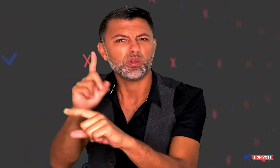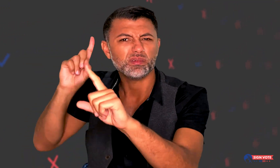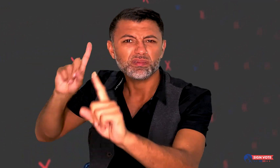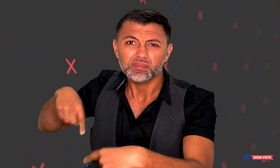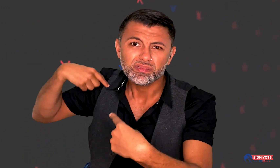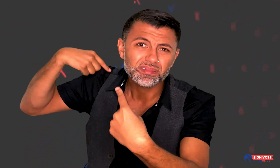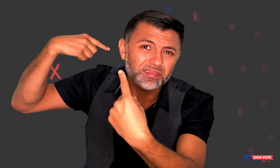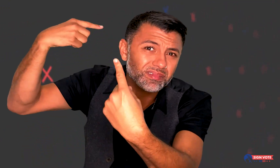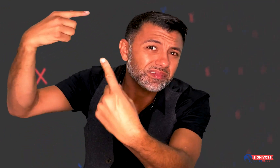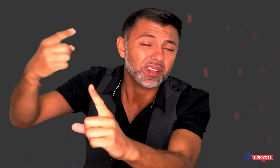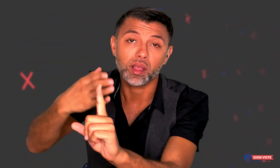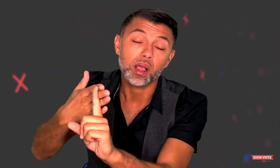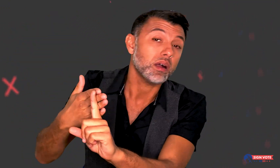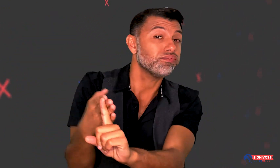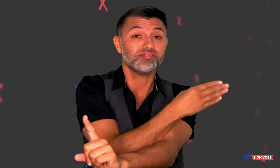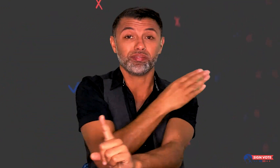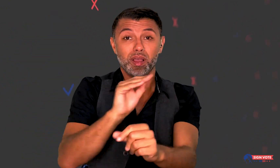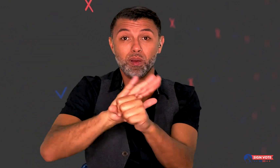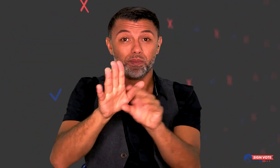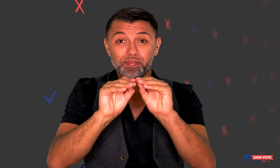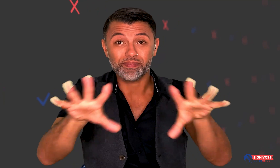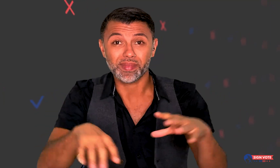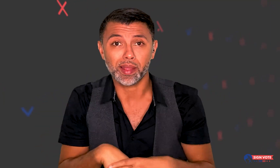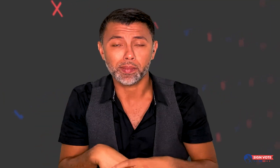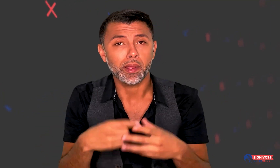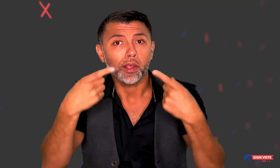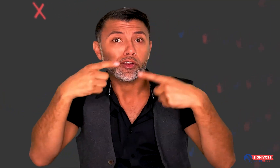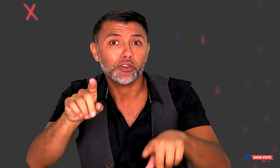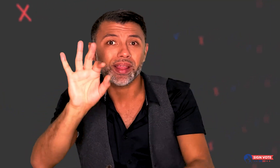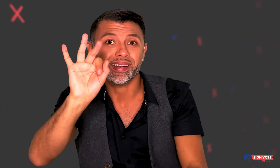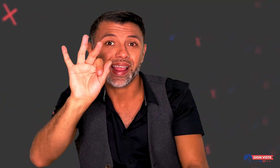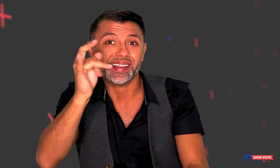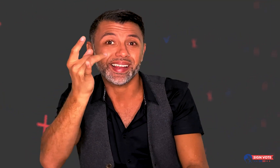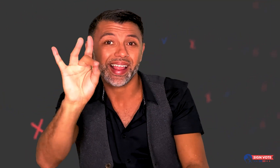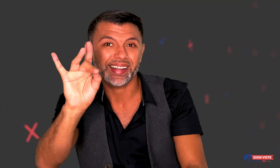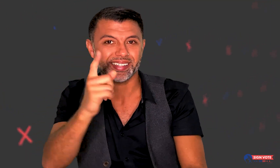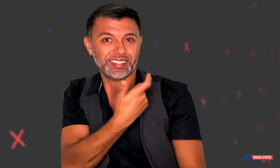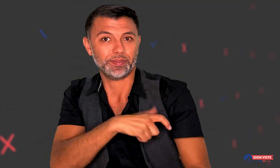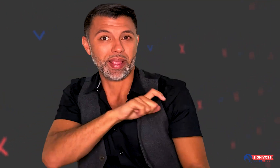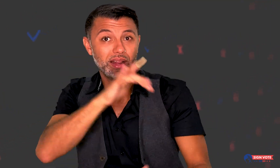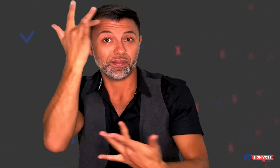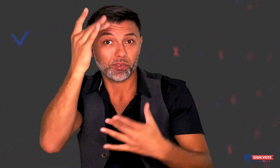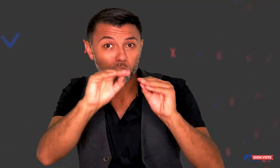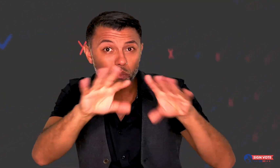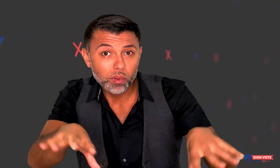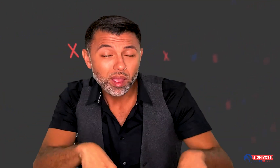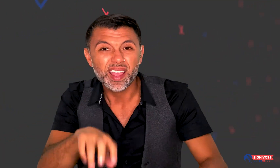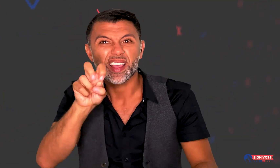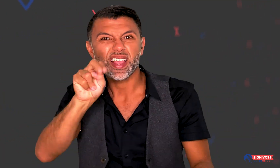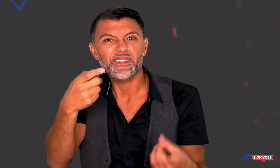But these have been used long before this pandemic, during the 1918 Spanish Flu outbreak,